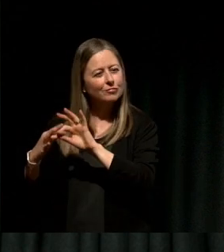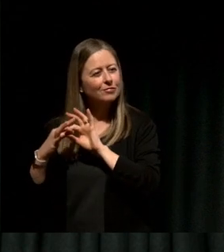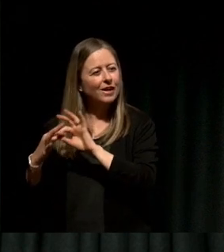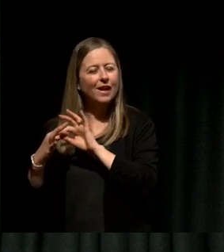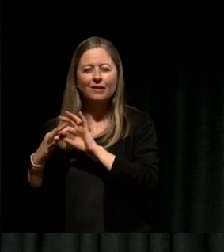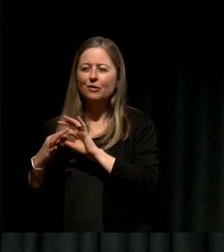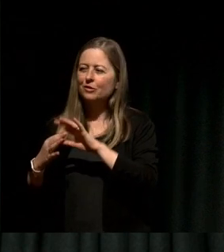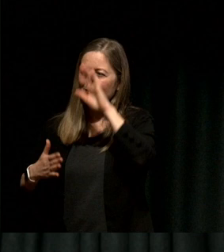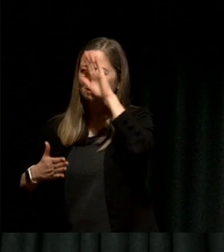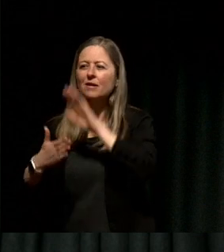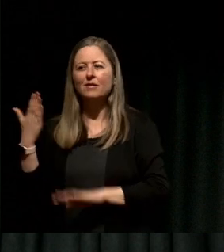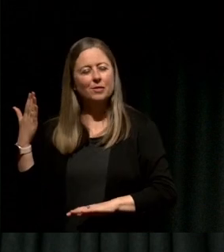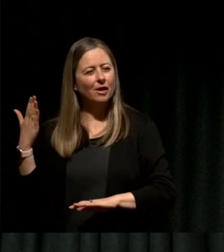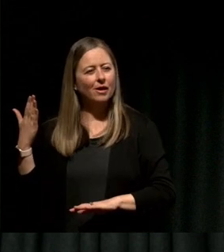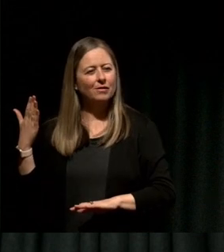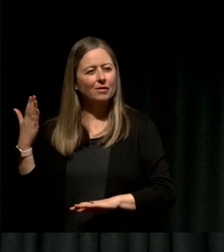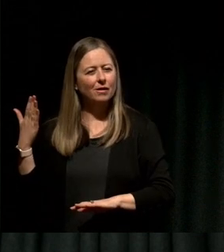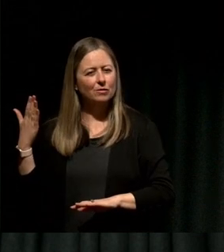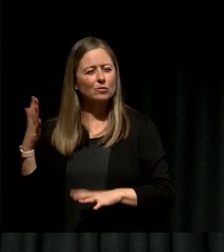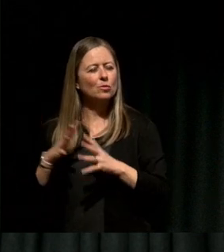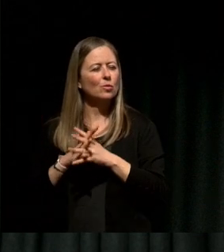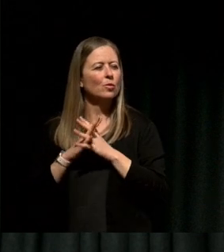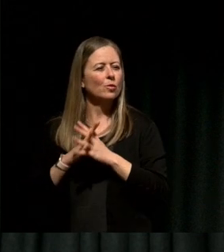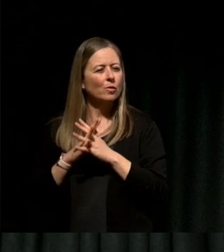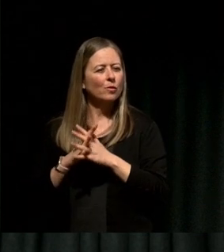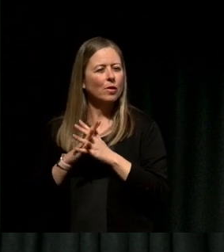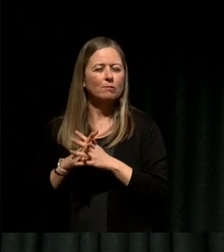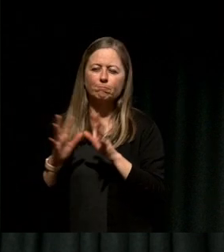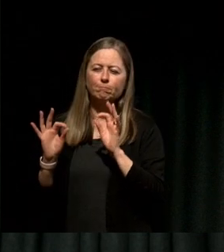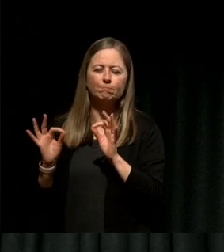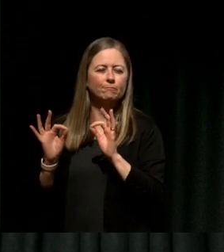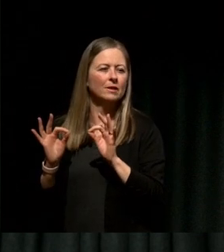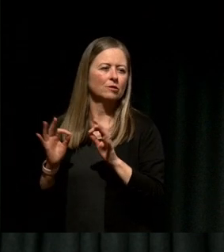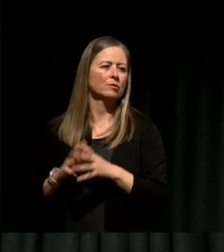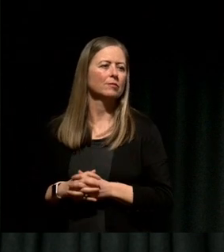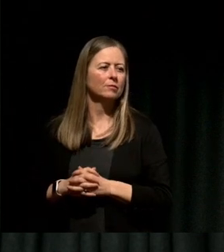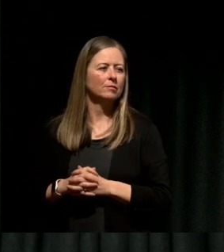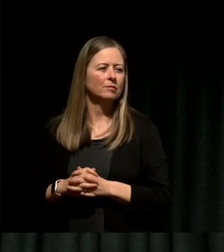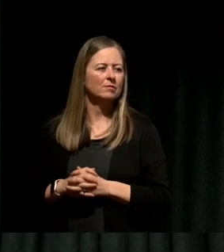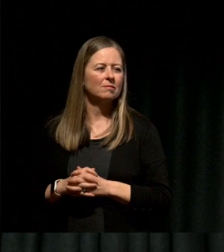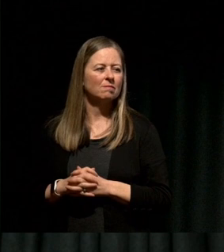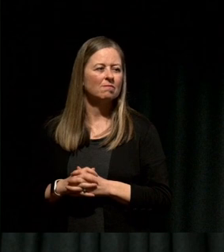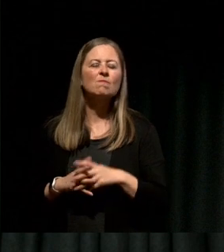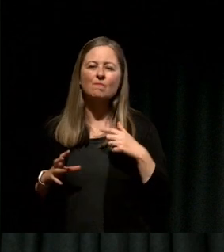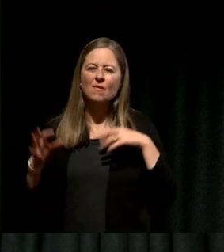experiences become more valuable as a result. So I decided then to leave the law.